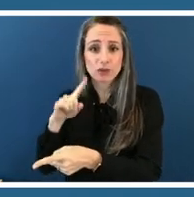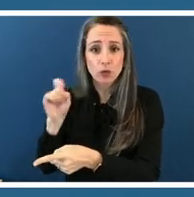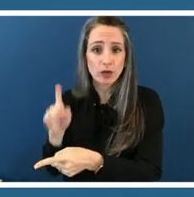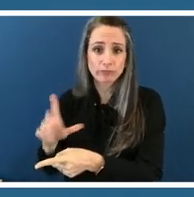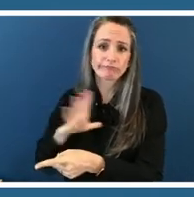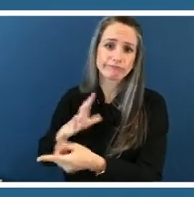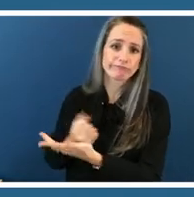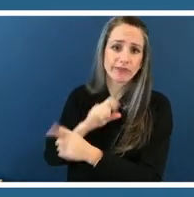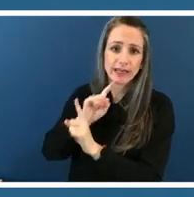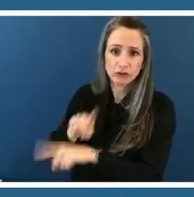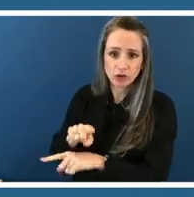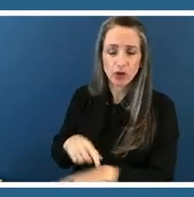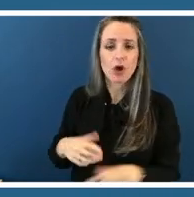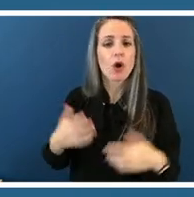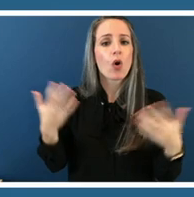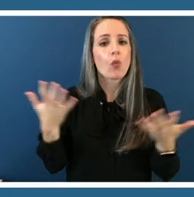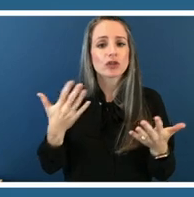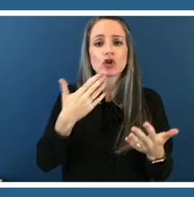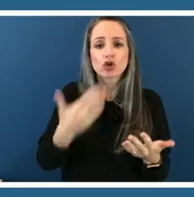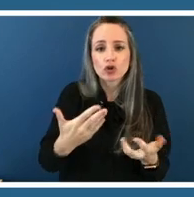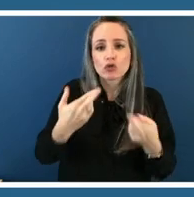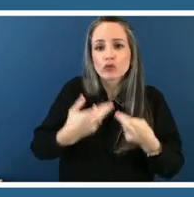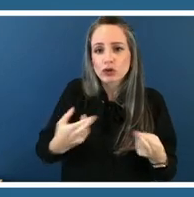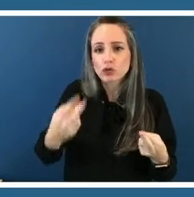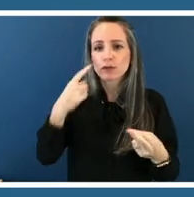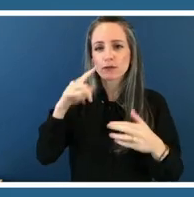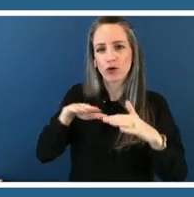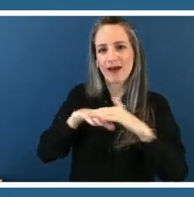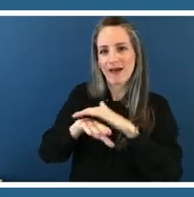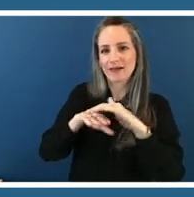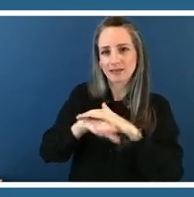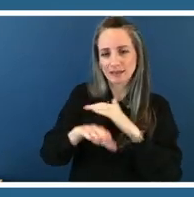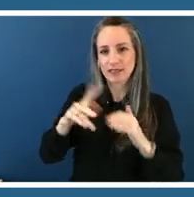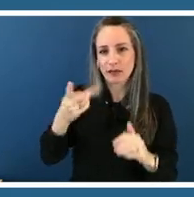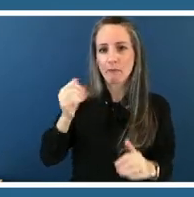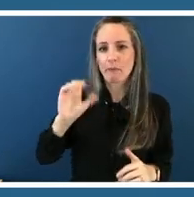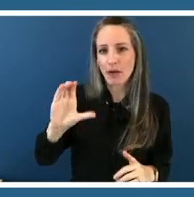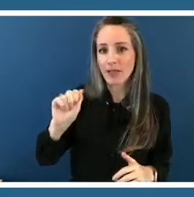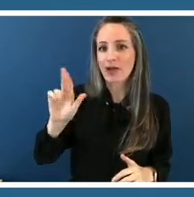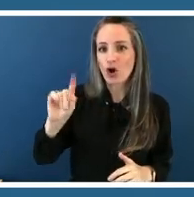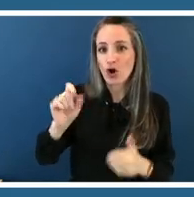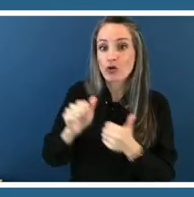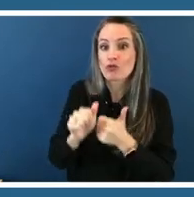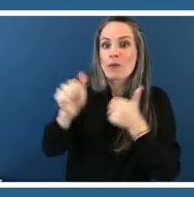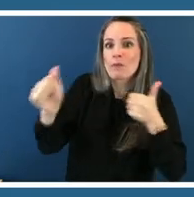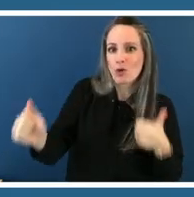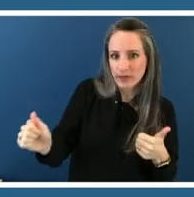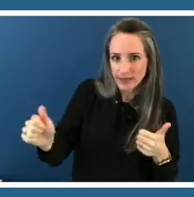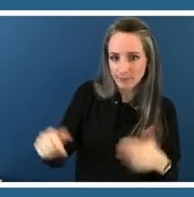public art remotely um that's a great question kent